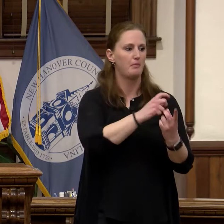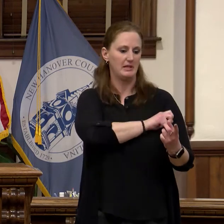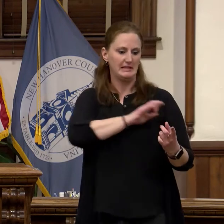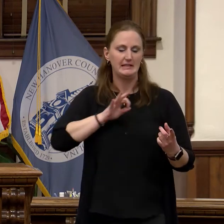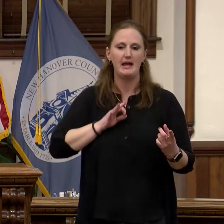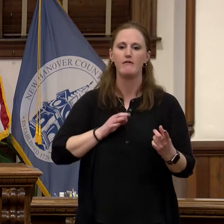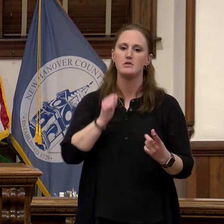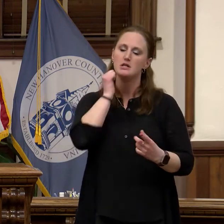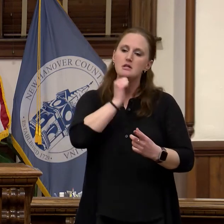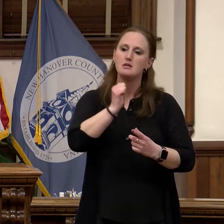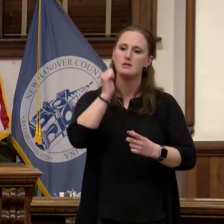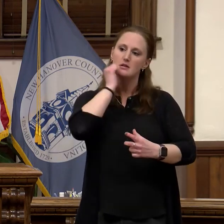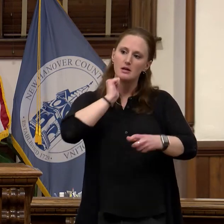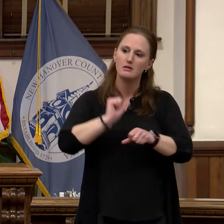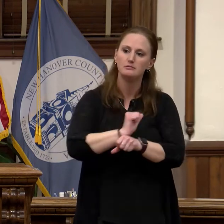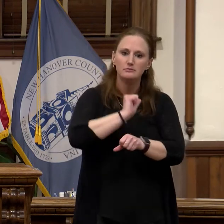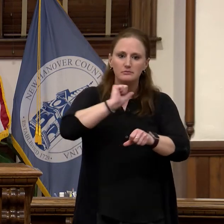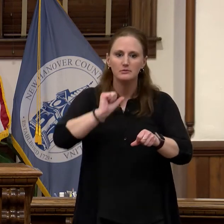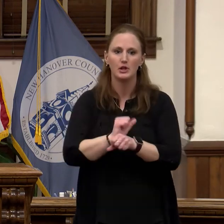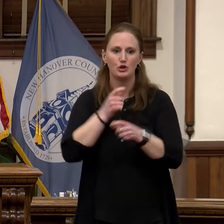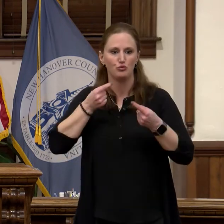out to implement these and many other programs,